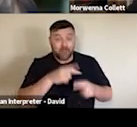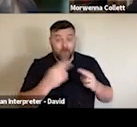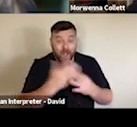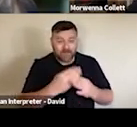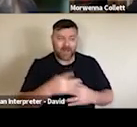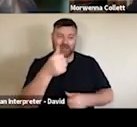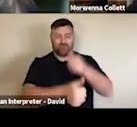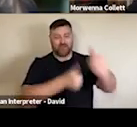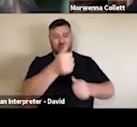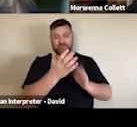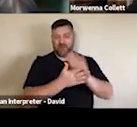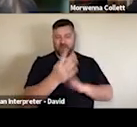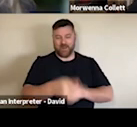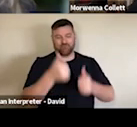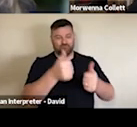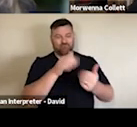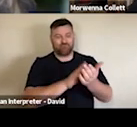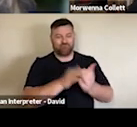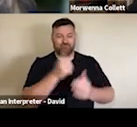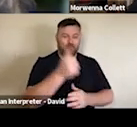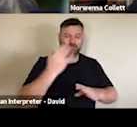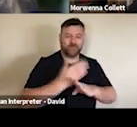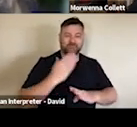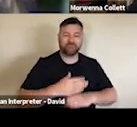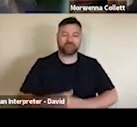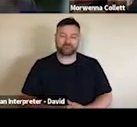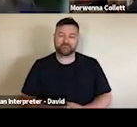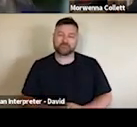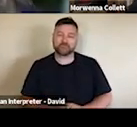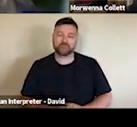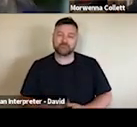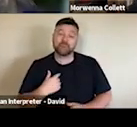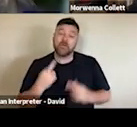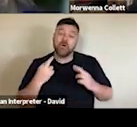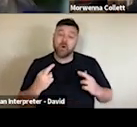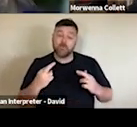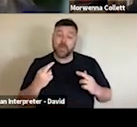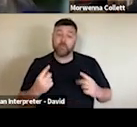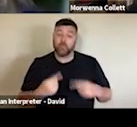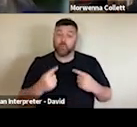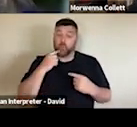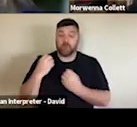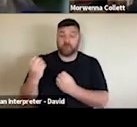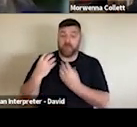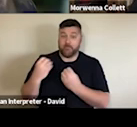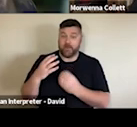Thanks, everyone.